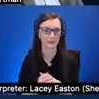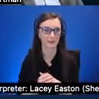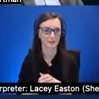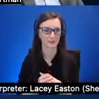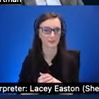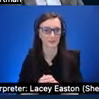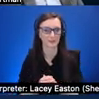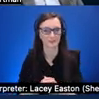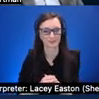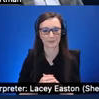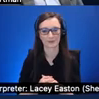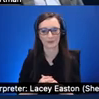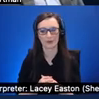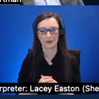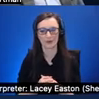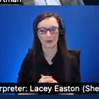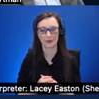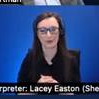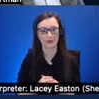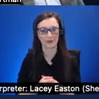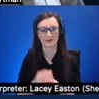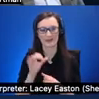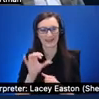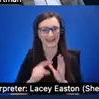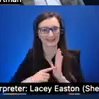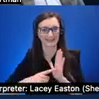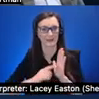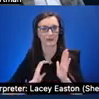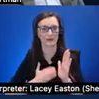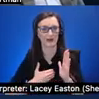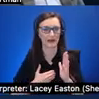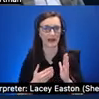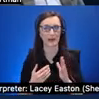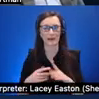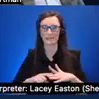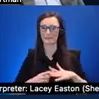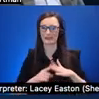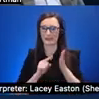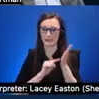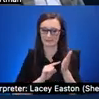so that was an example of our early investigation into trying to make mobile ar accessible and